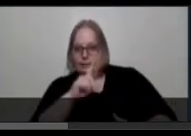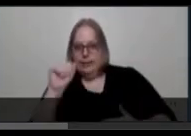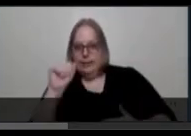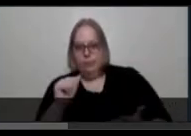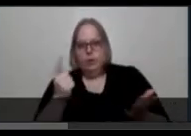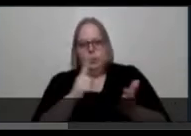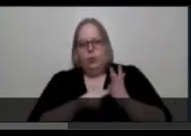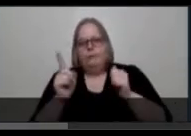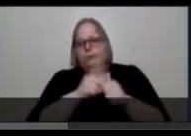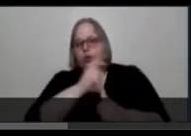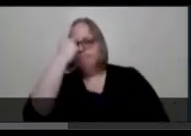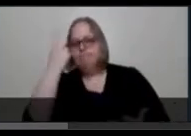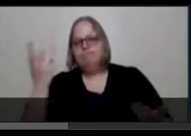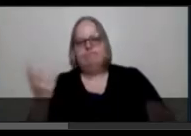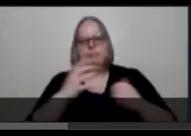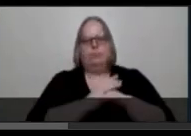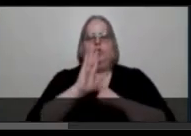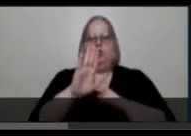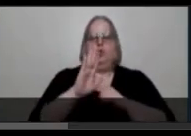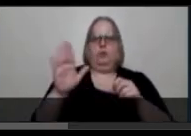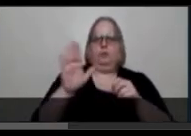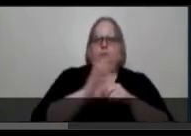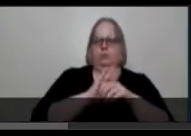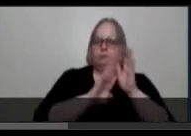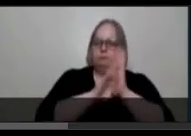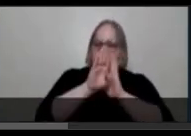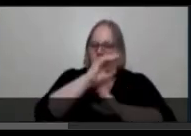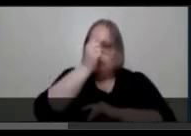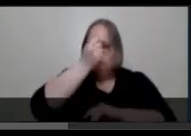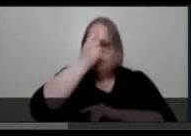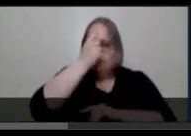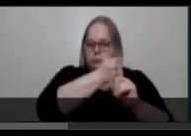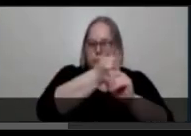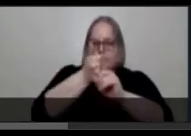How did your emerging understanding of yourself affect your gender identity?